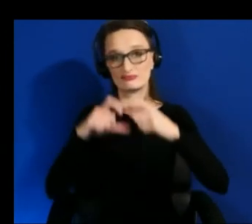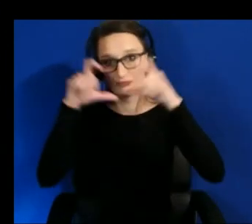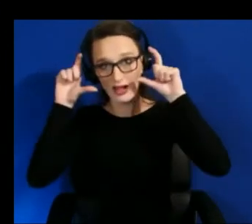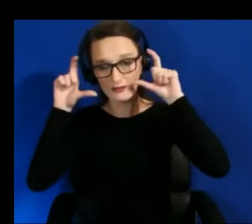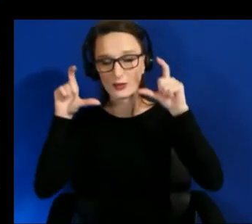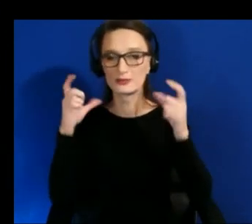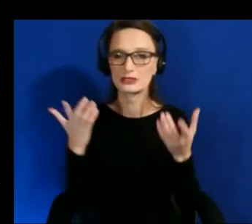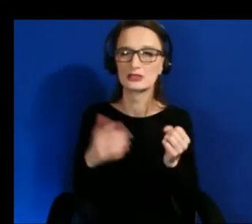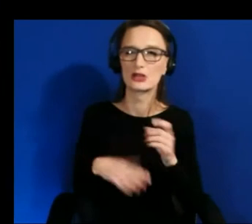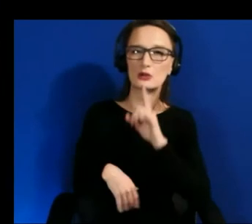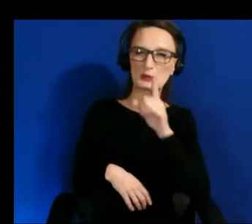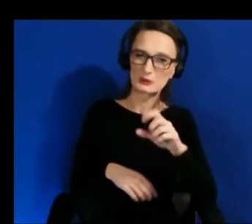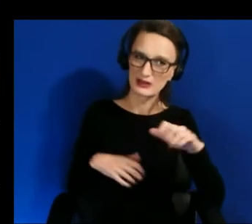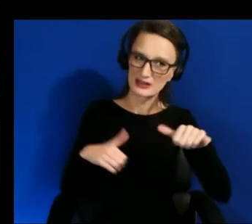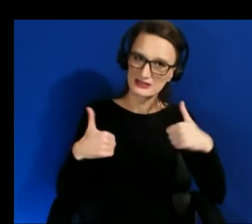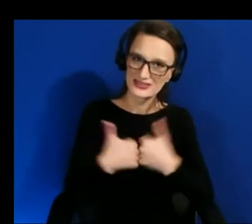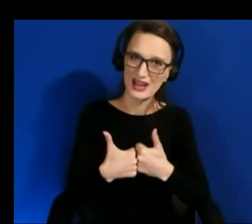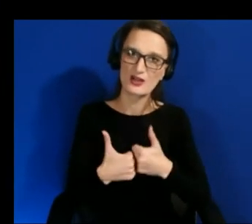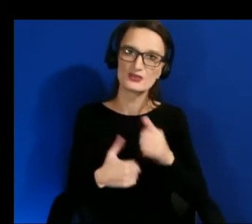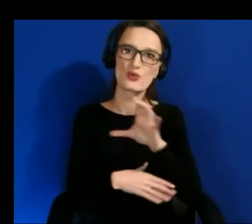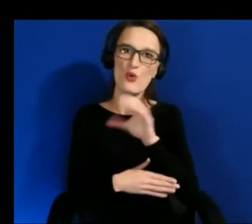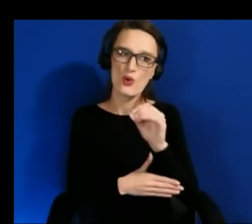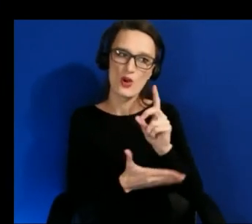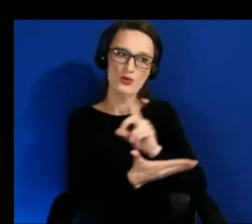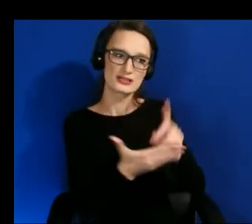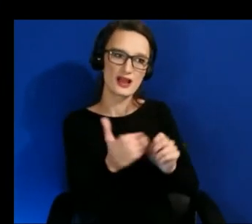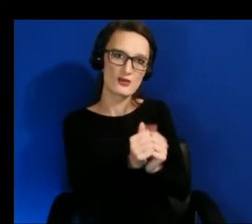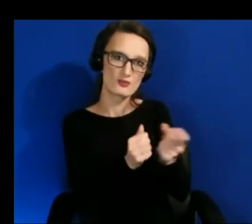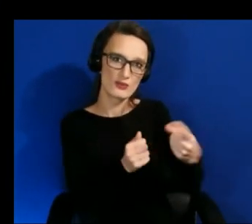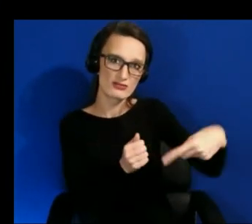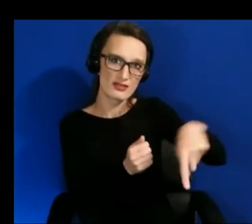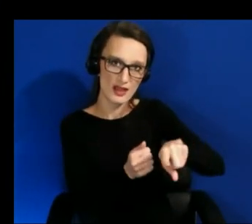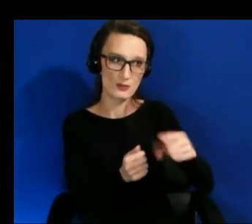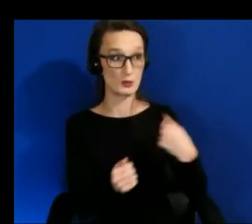uh which is what we would prefer to do and actually be able to work side by side with people